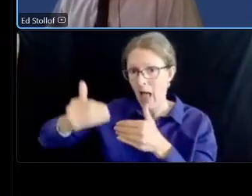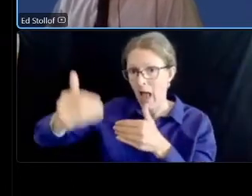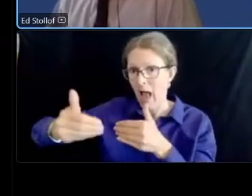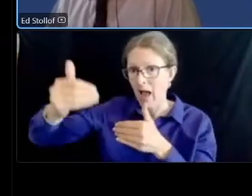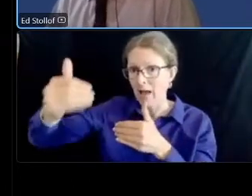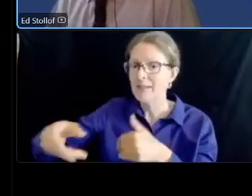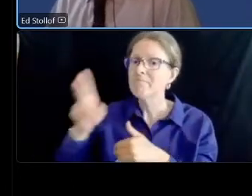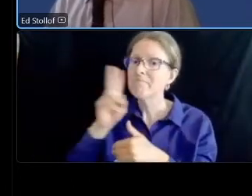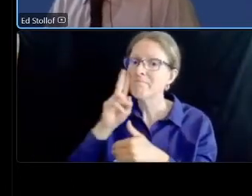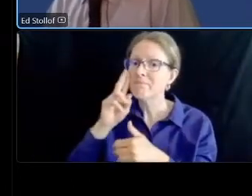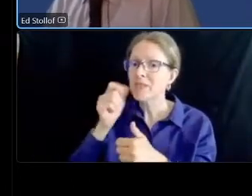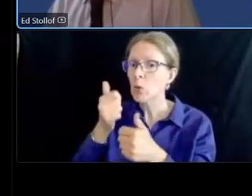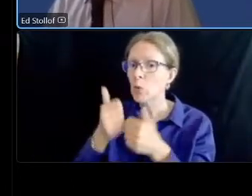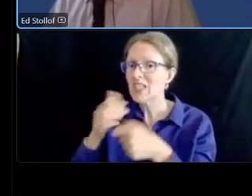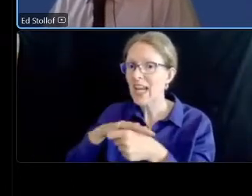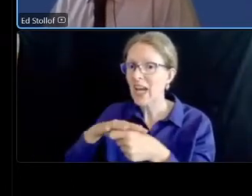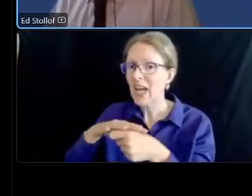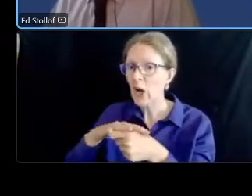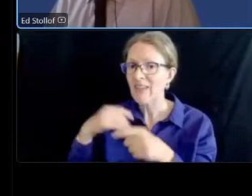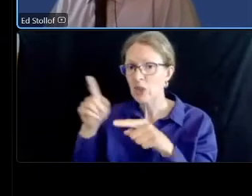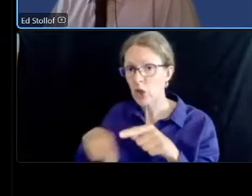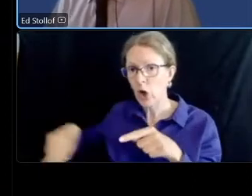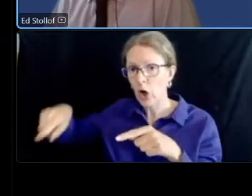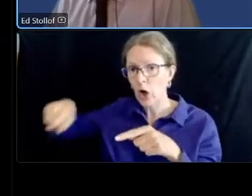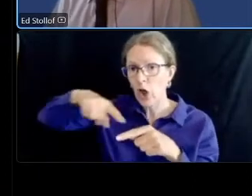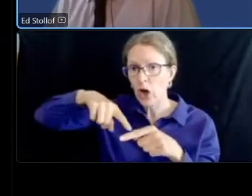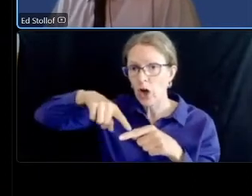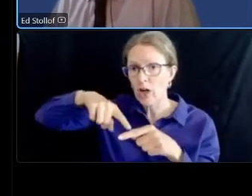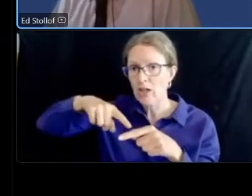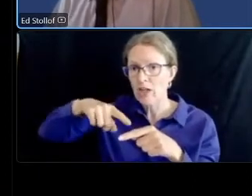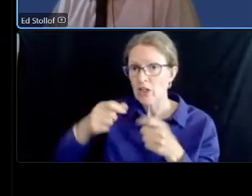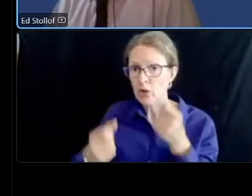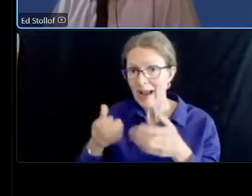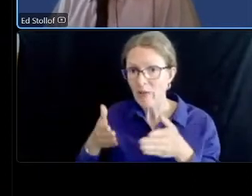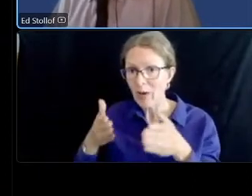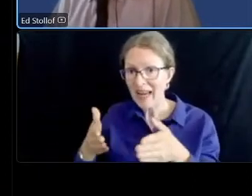which do not which areas uh might lend themselves to pick up drop-off spaces